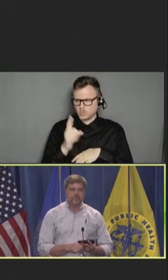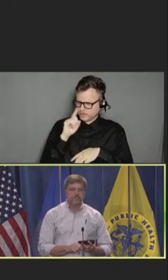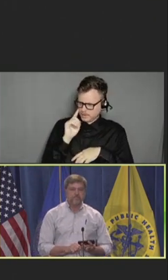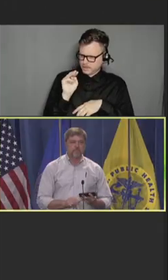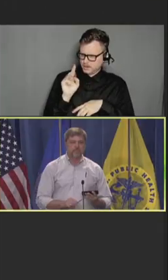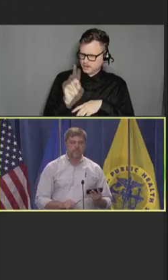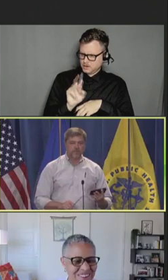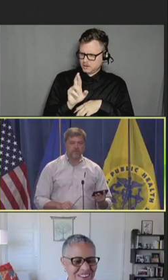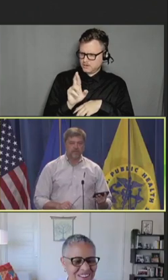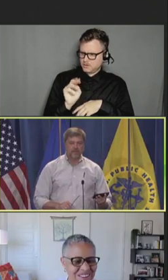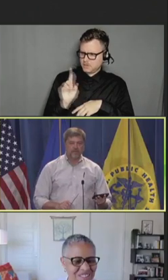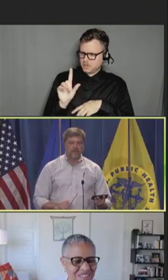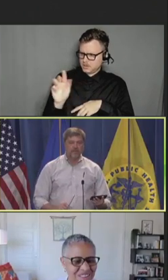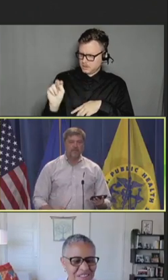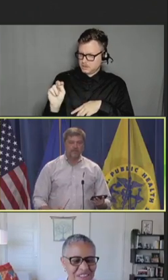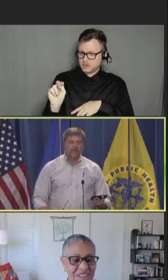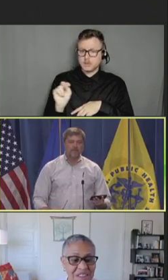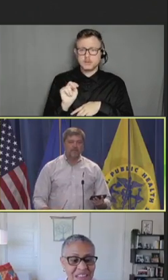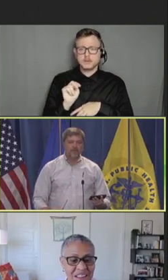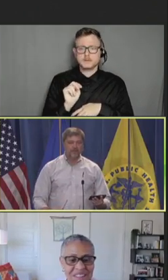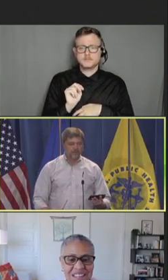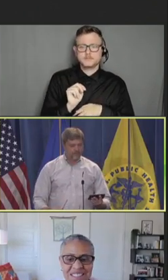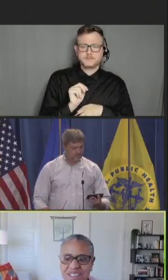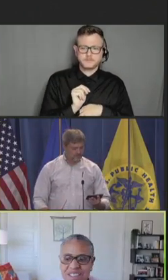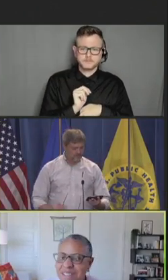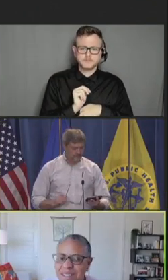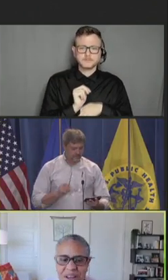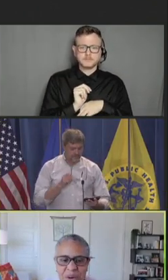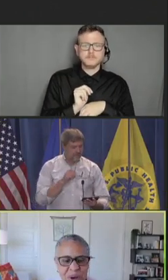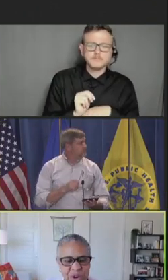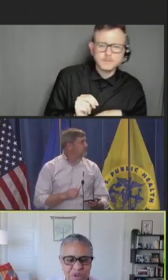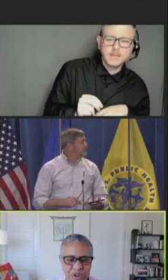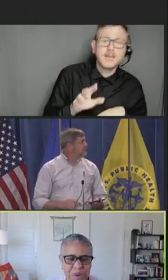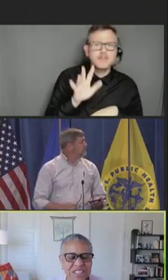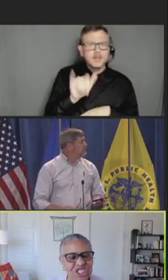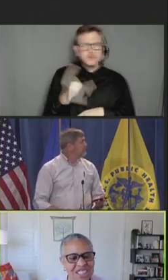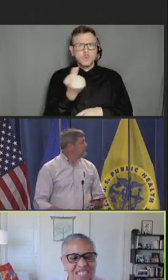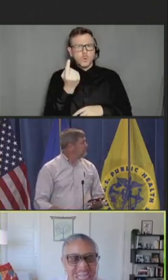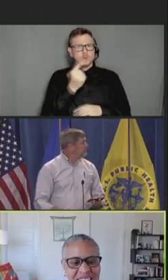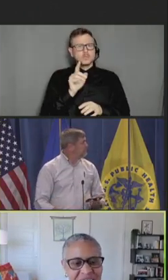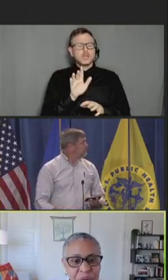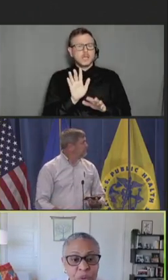Jewel Mullen: It's always a wonderful question.